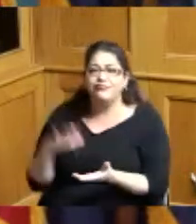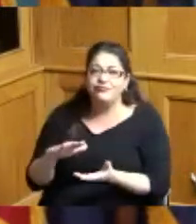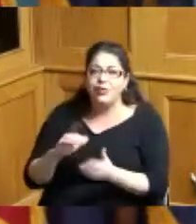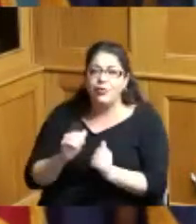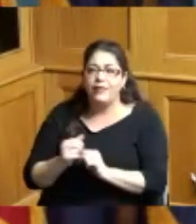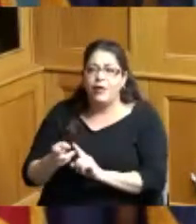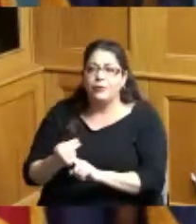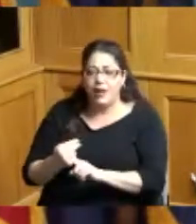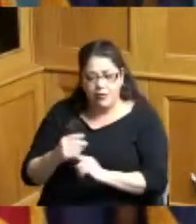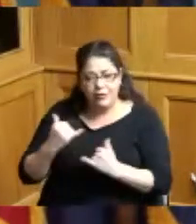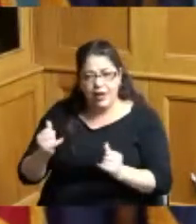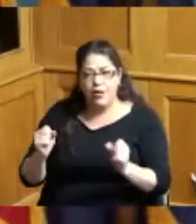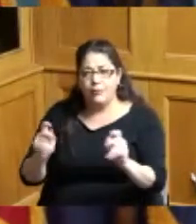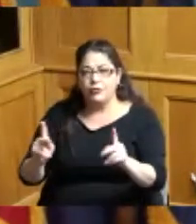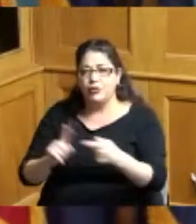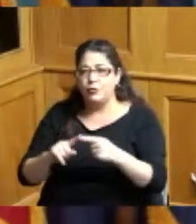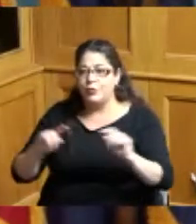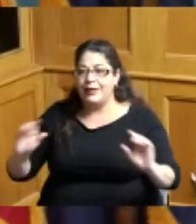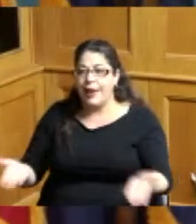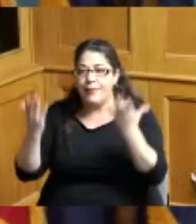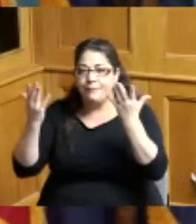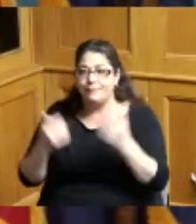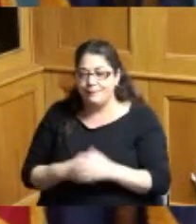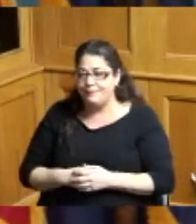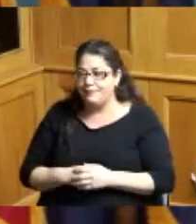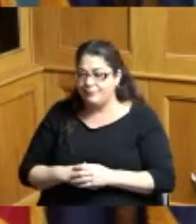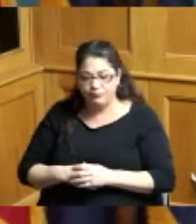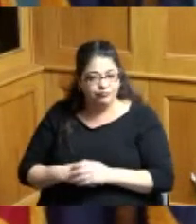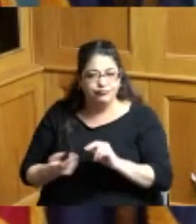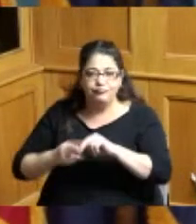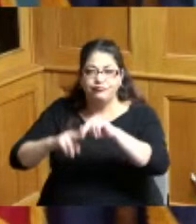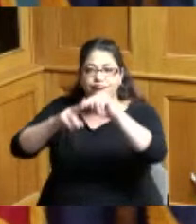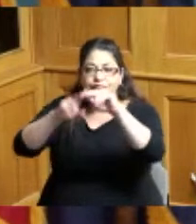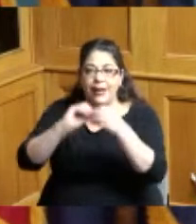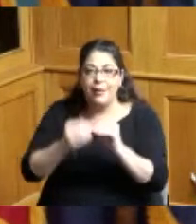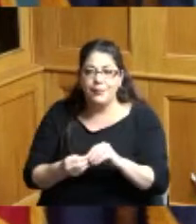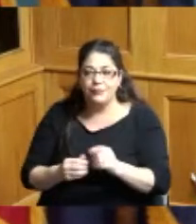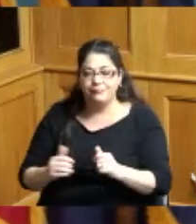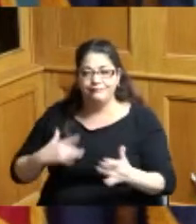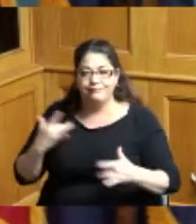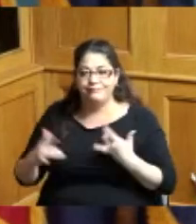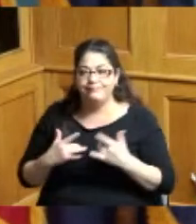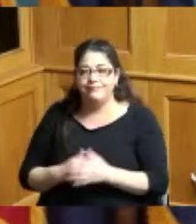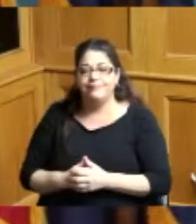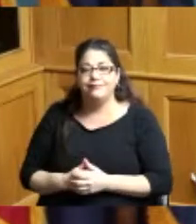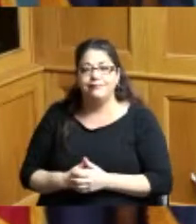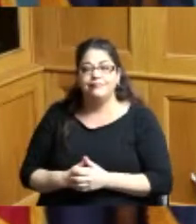to get them up and yeah I'm very excited about it so we were able to pull all that together I